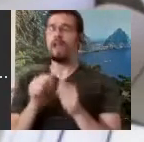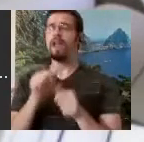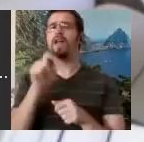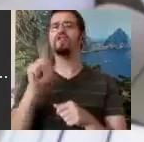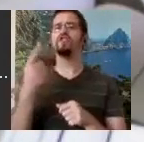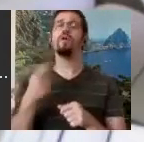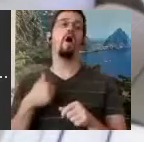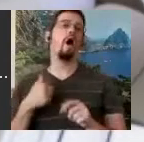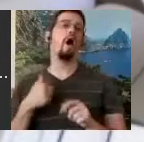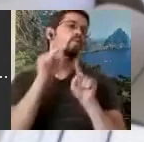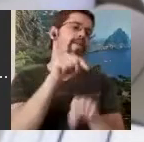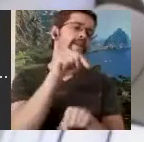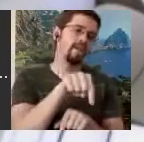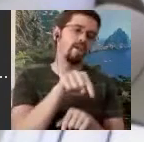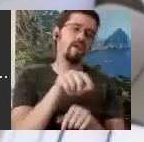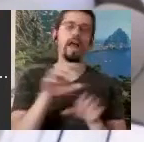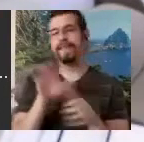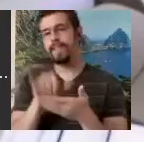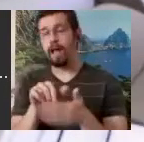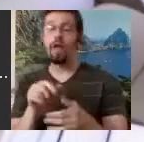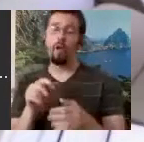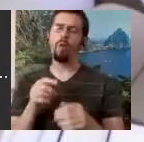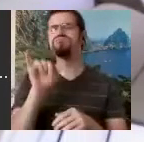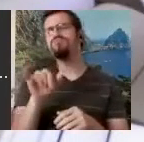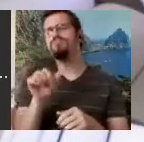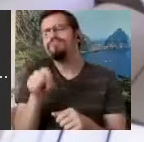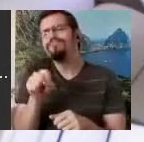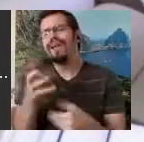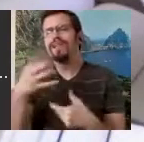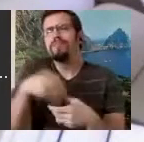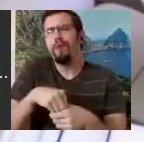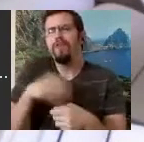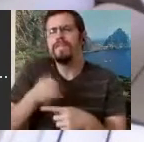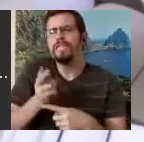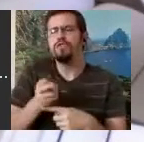that. Although that is a part of the history of SignWriting too. The real